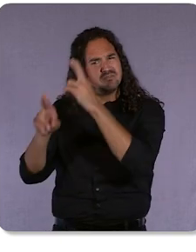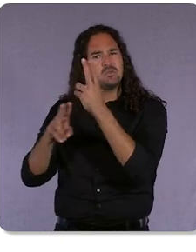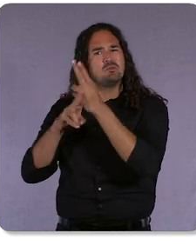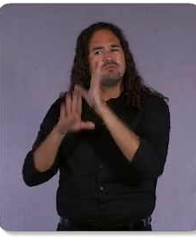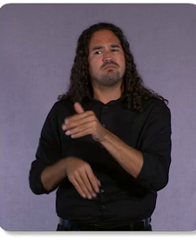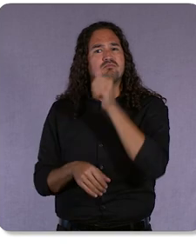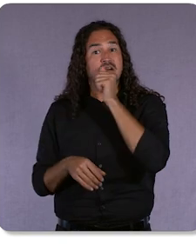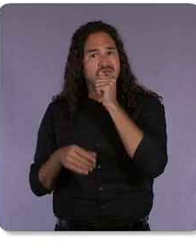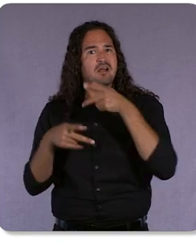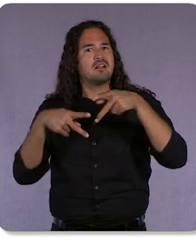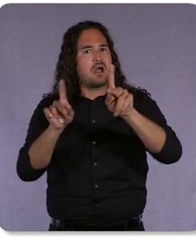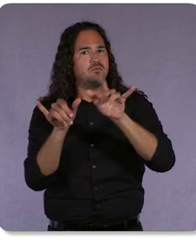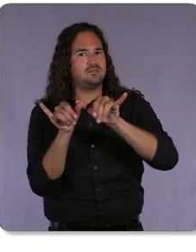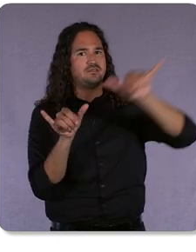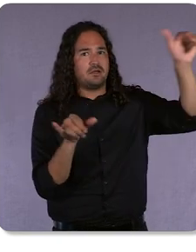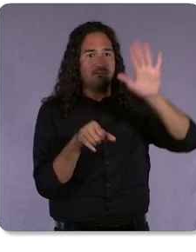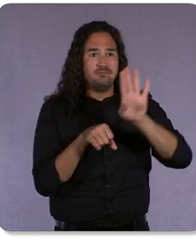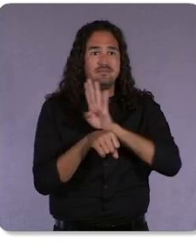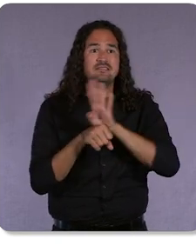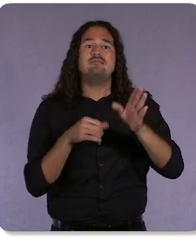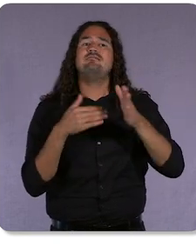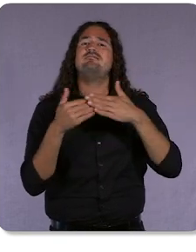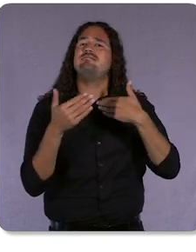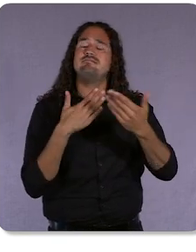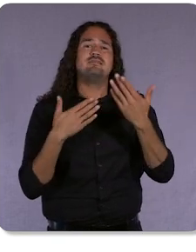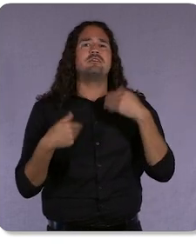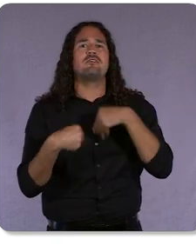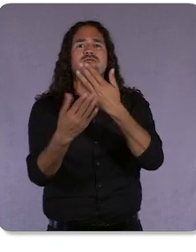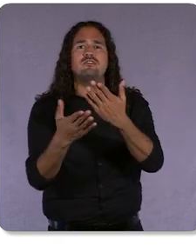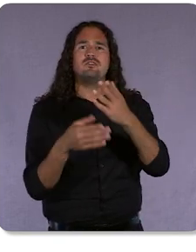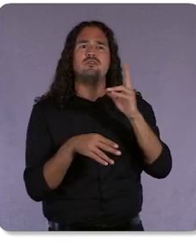industry-leading measurement to your company, HubSpot will soon support Enhanced Conversions